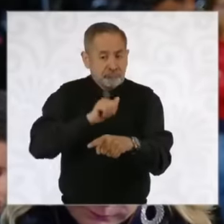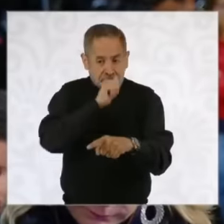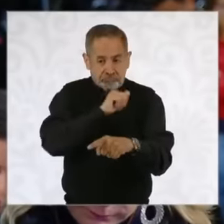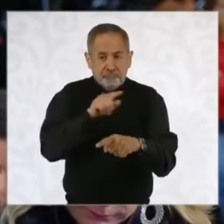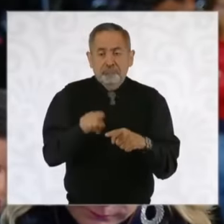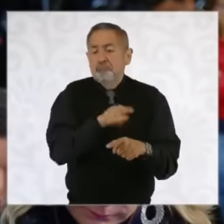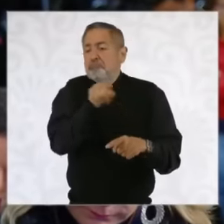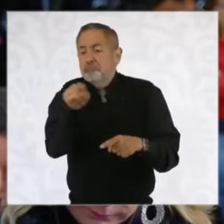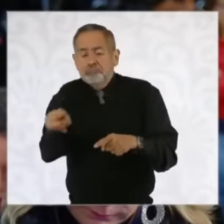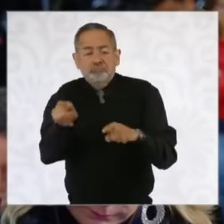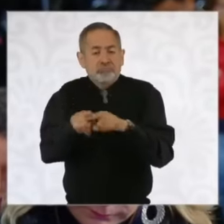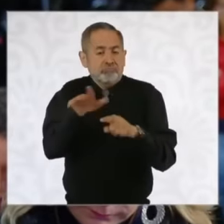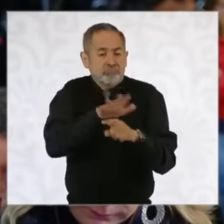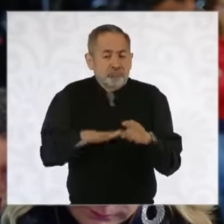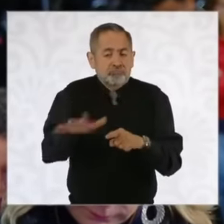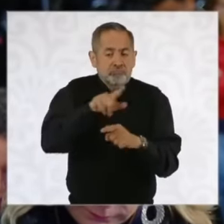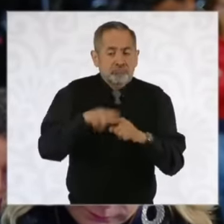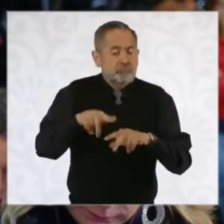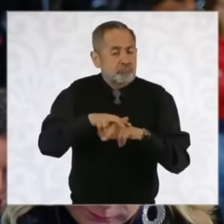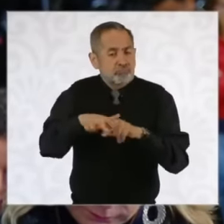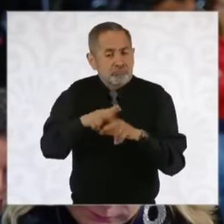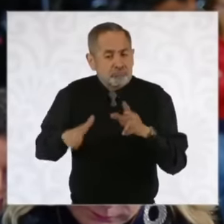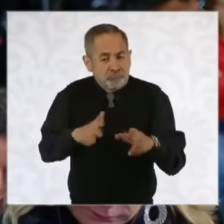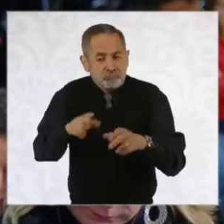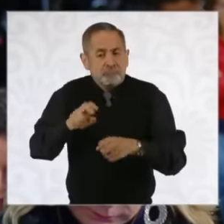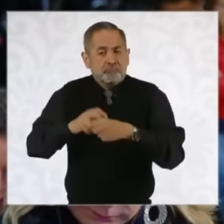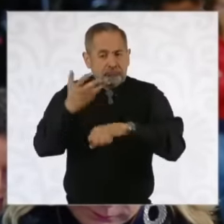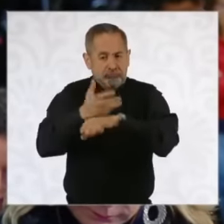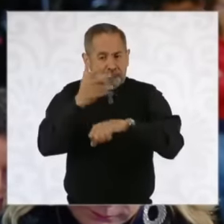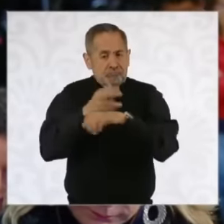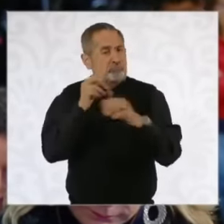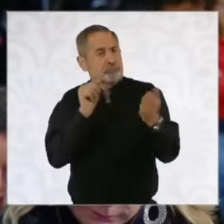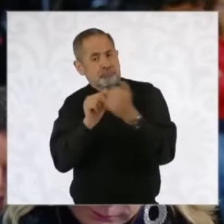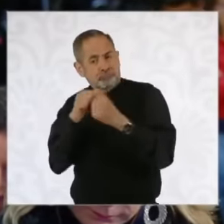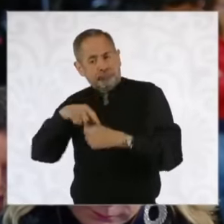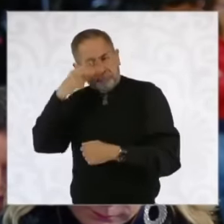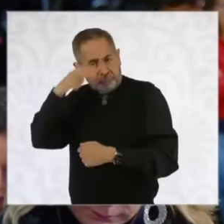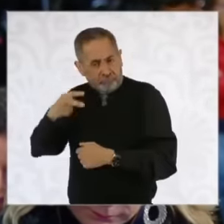would link Well to everything the railway system of the United States with Mexico. My